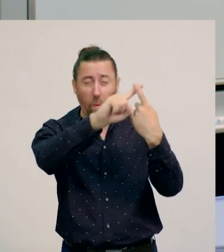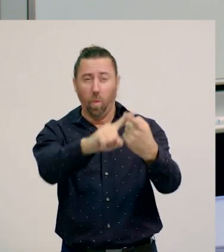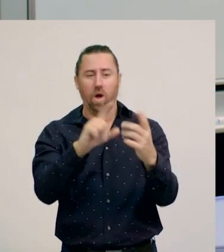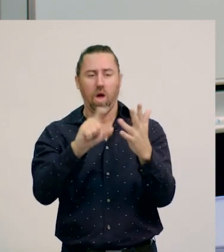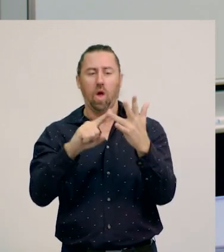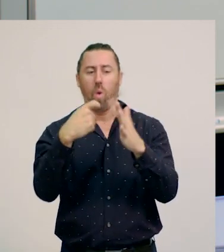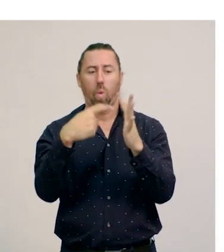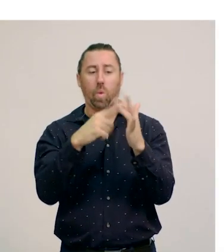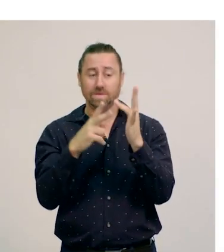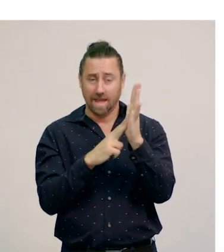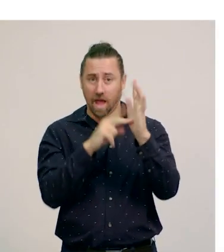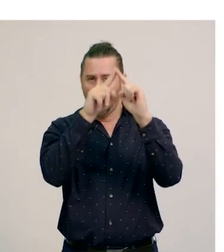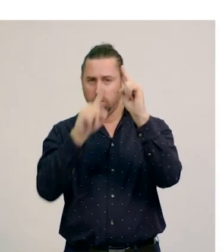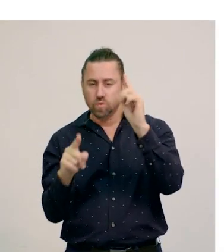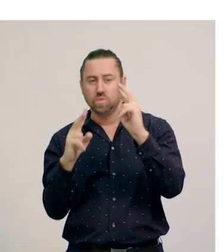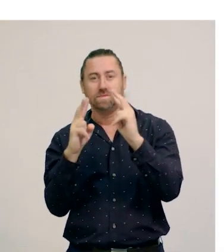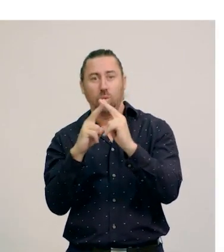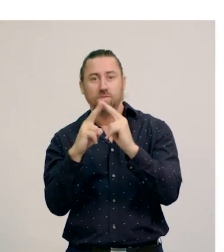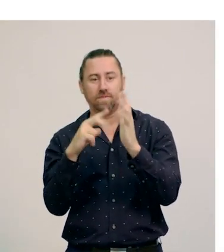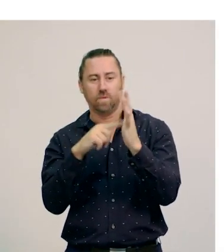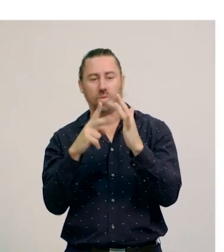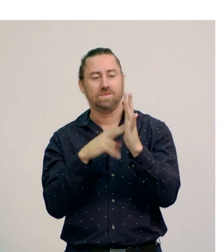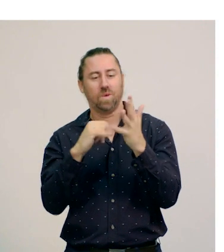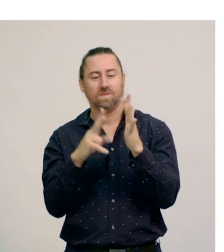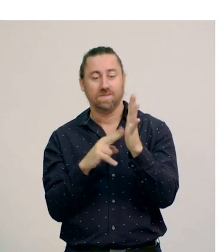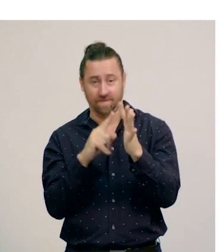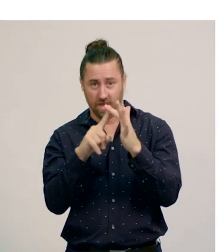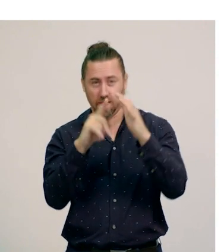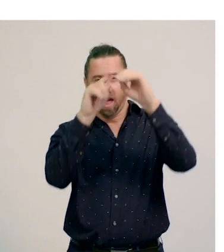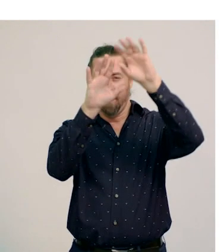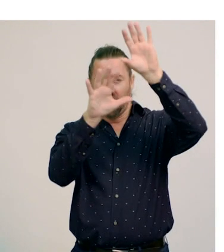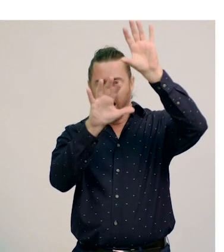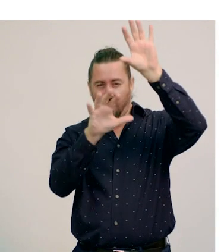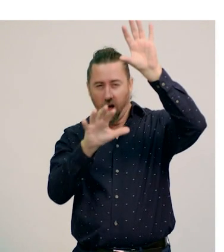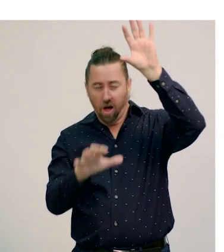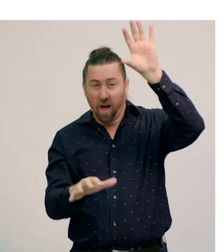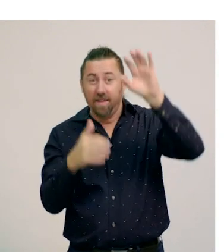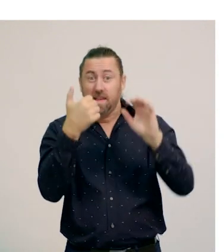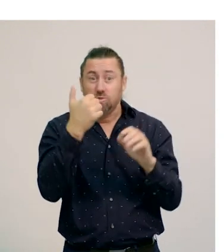and it’s made up of dense, lush, warm forests, with trees that reach over 60m high,